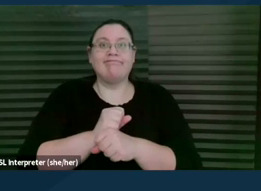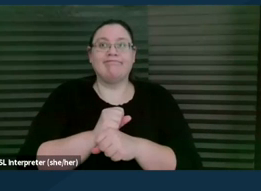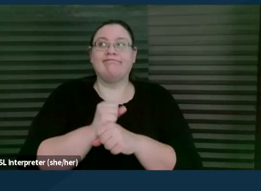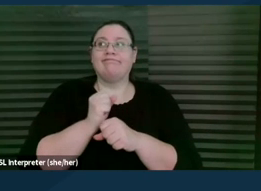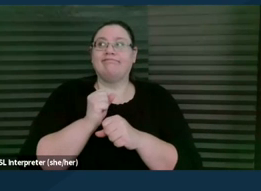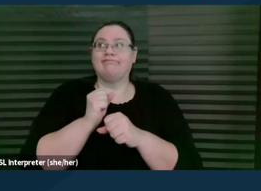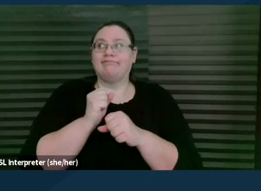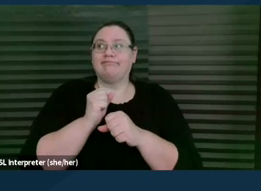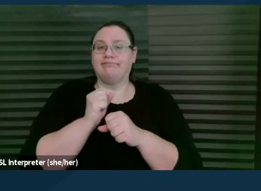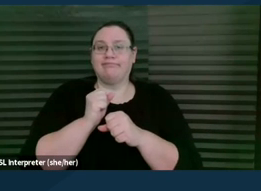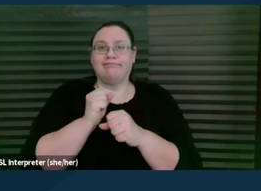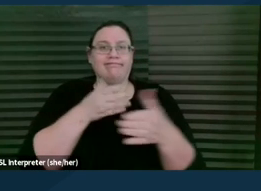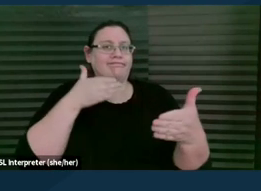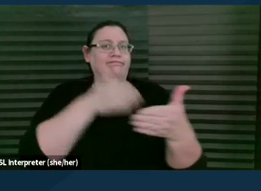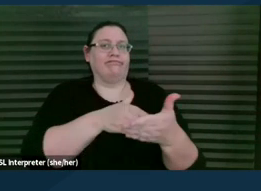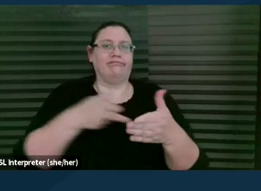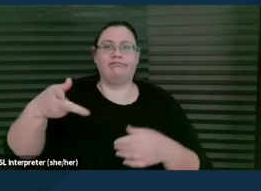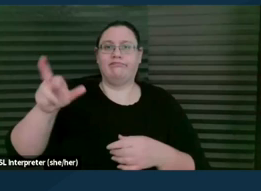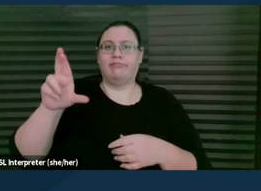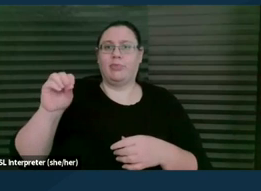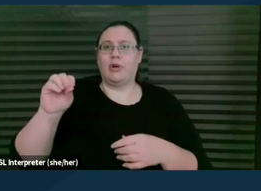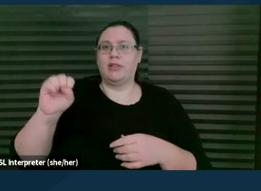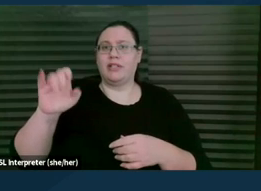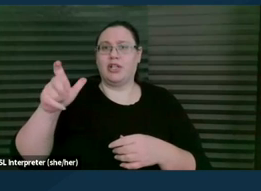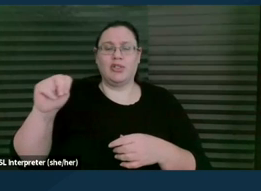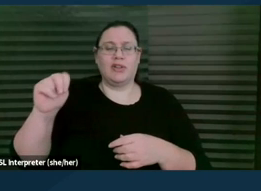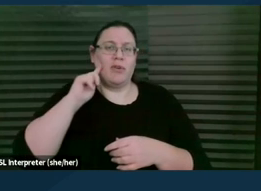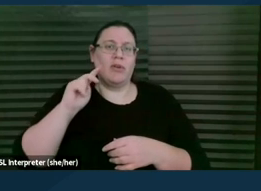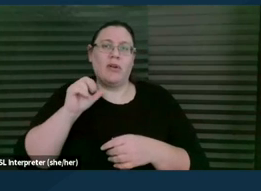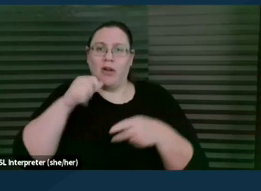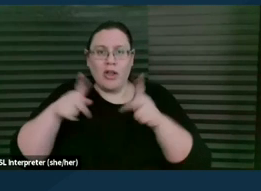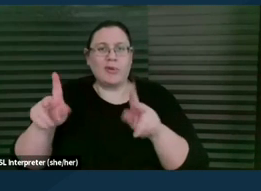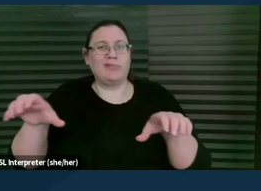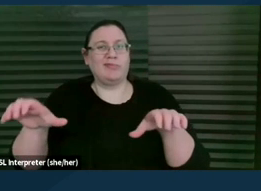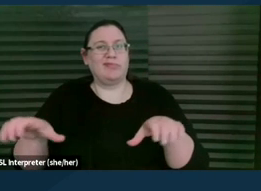prosecution aimed at you for the unlawful practice of law, which is why it's such a weighty subject.